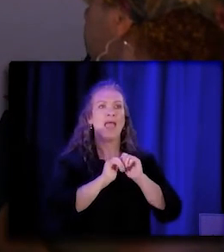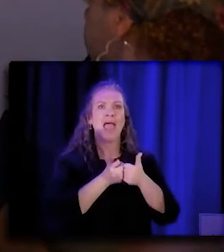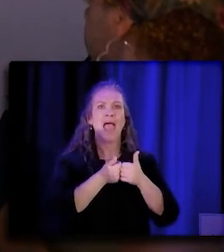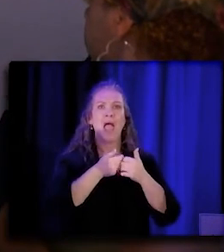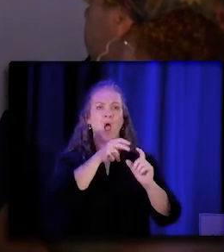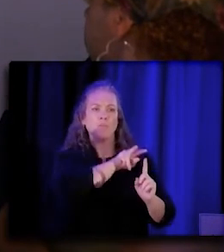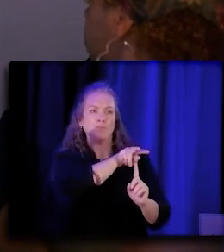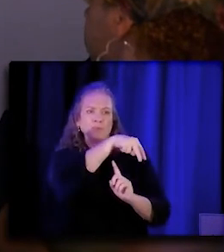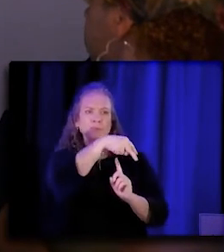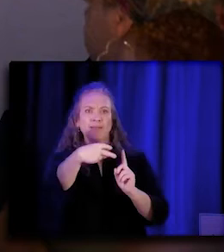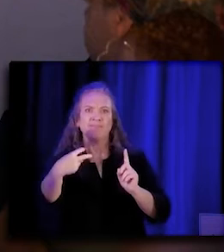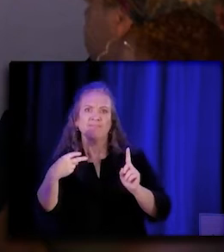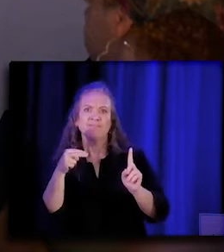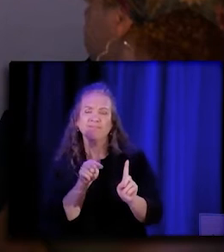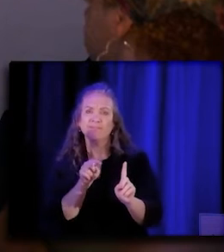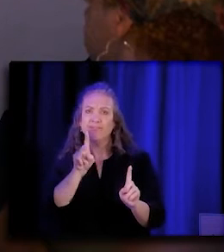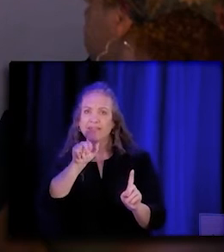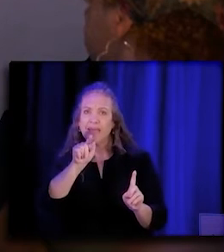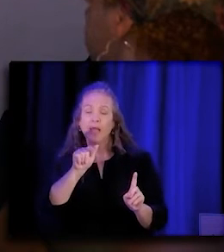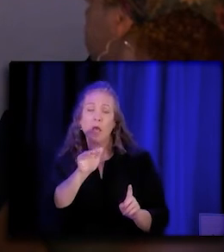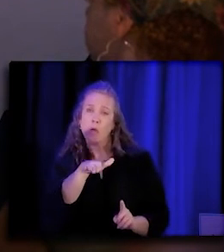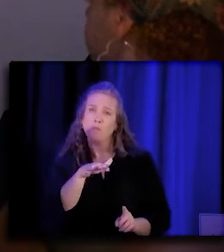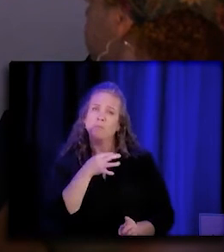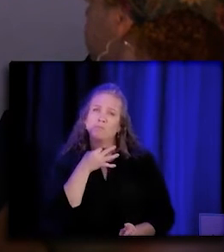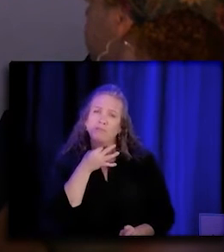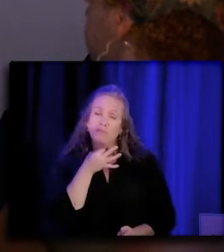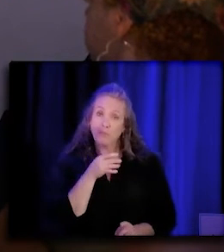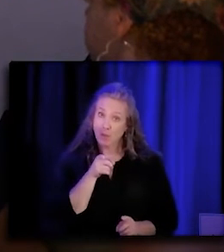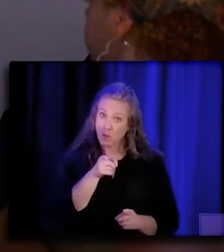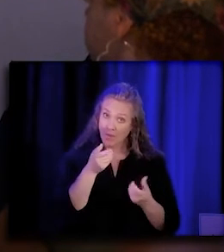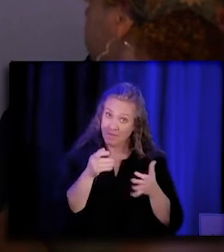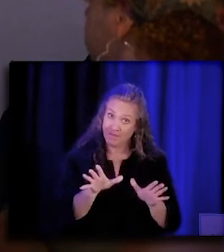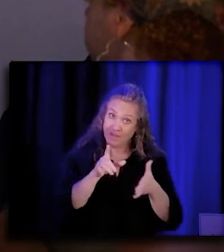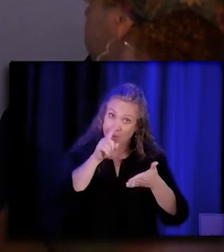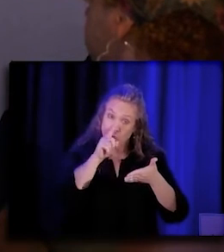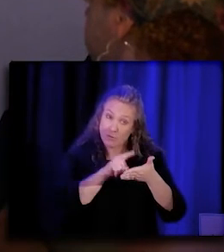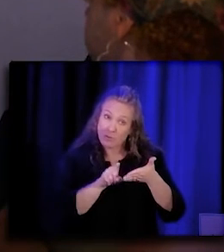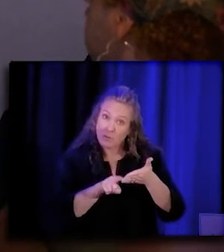Has anyone done an assessment of all the different places